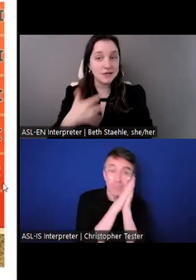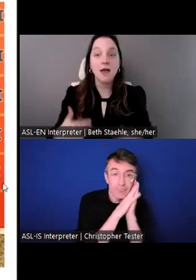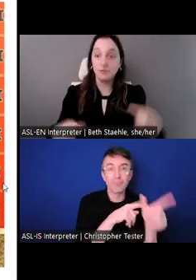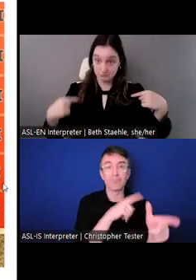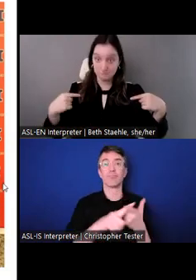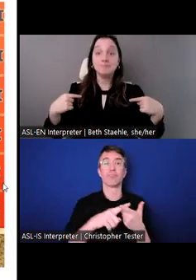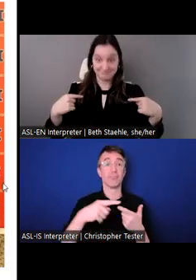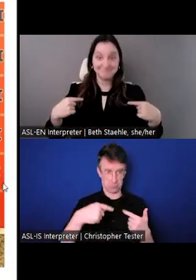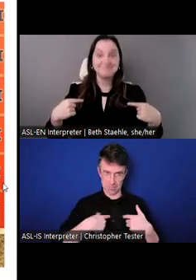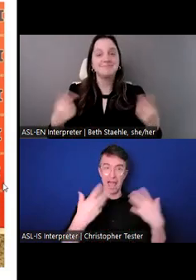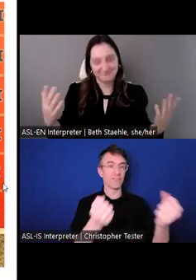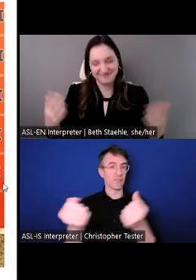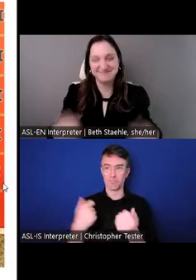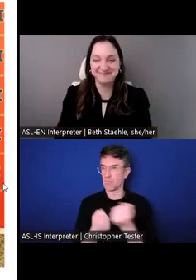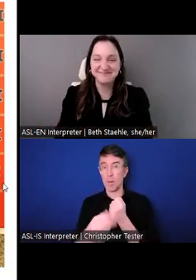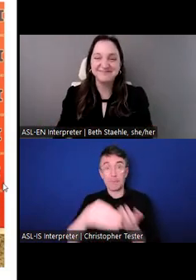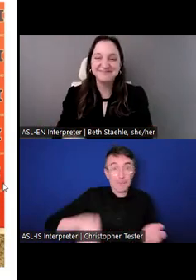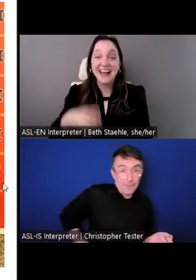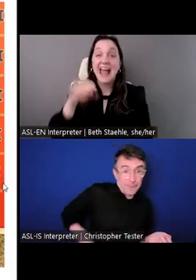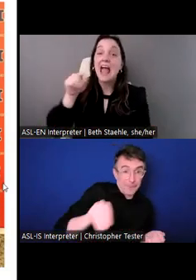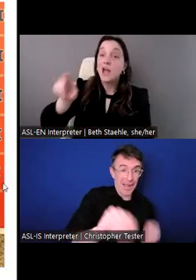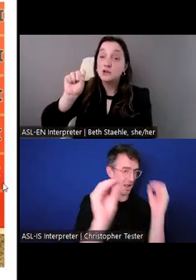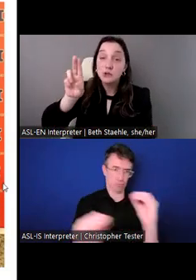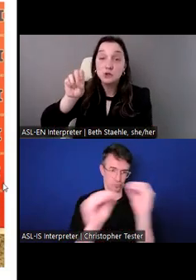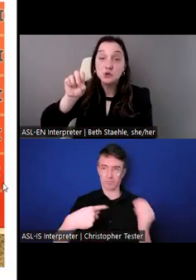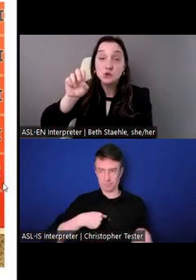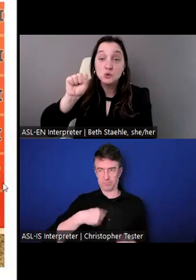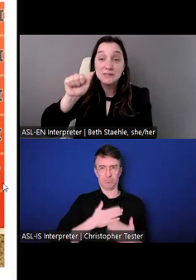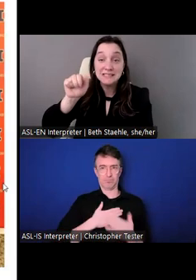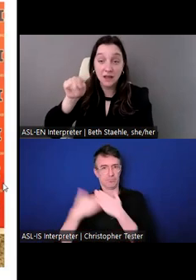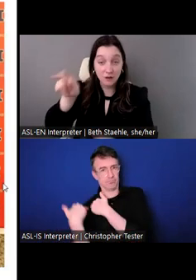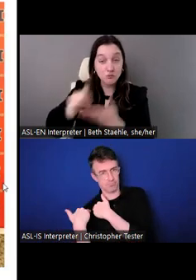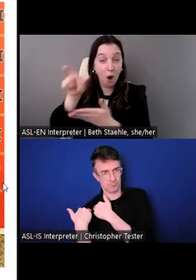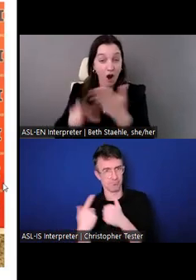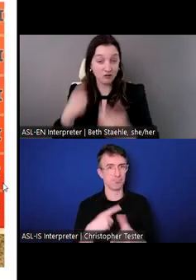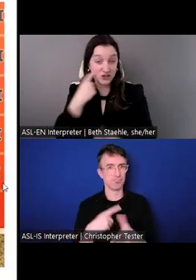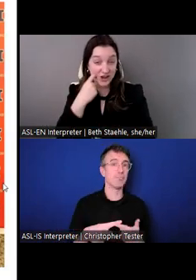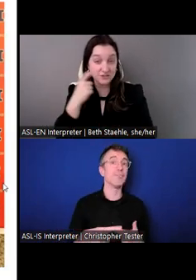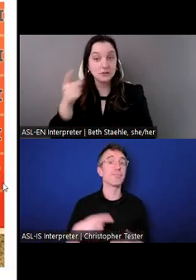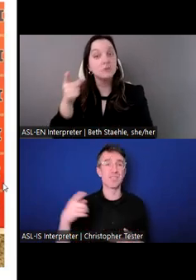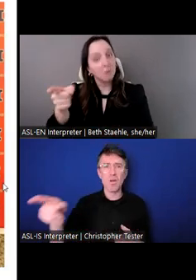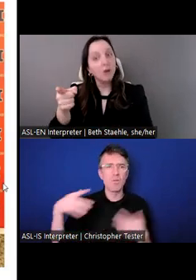I learned from the article I mentioned that our newer centers are being designed with accessibility in mind.